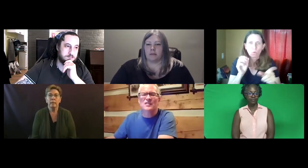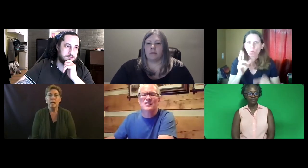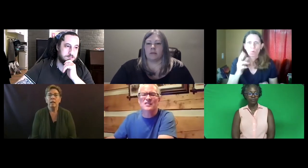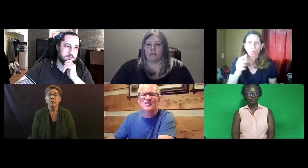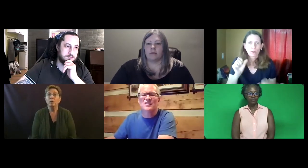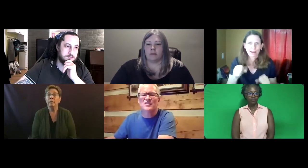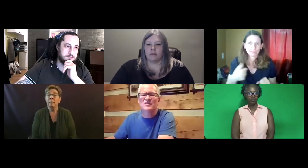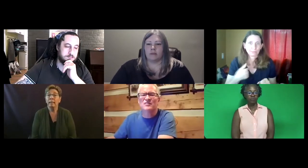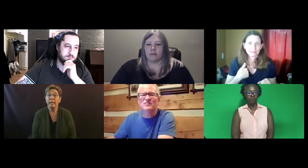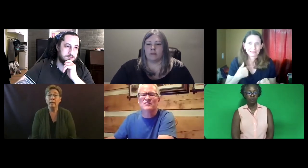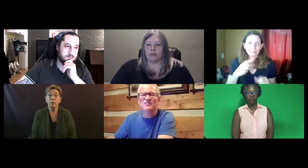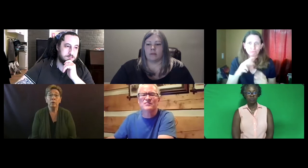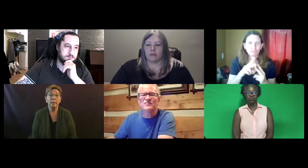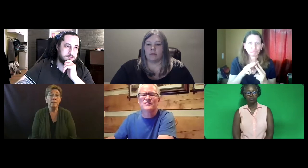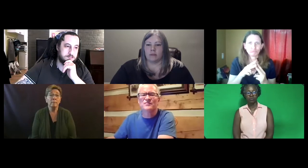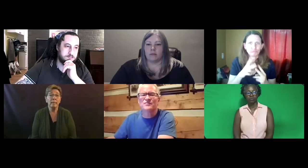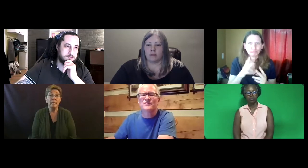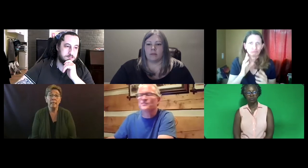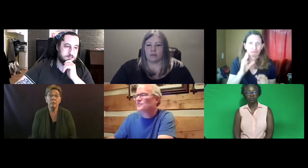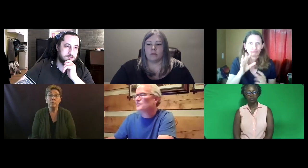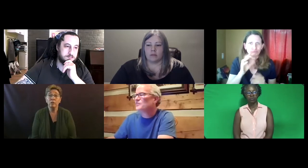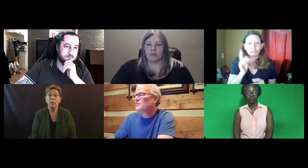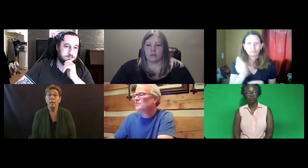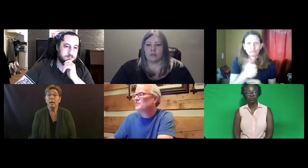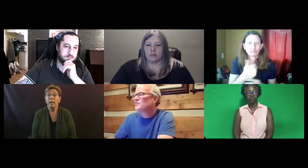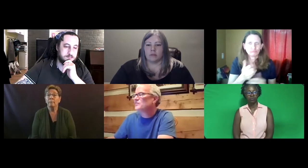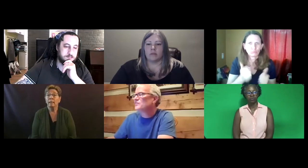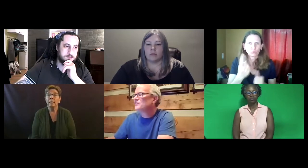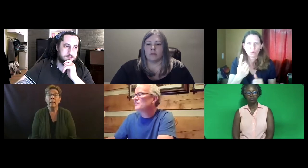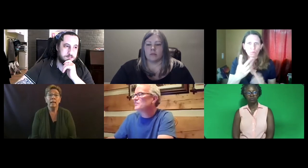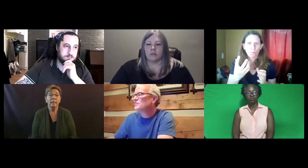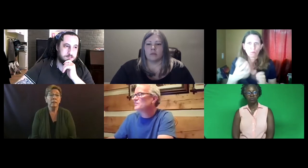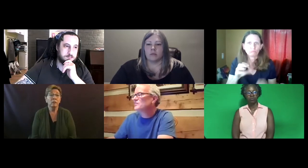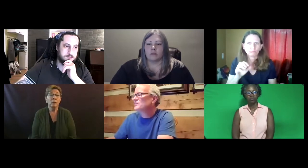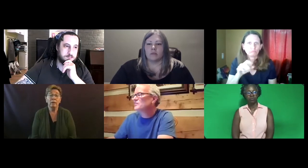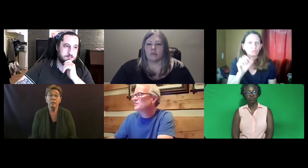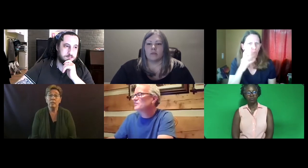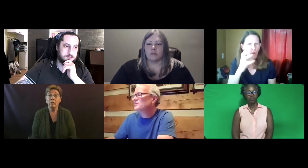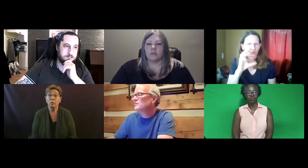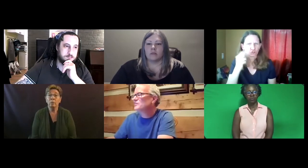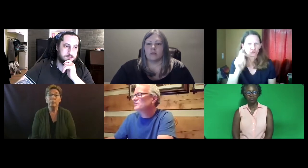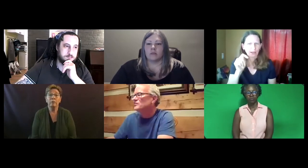Trish: You can e-mail Katie or me, Trish. And either address that you would prefer.